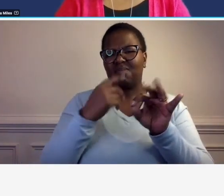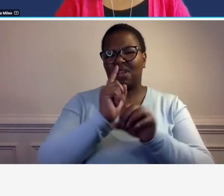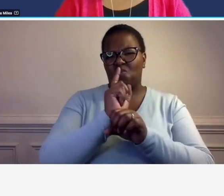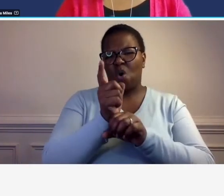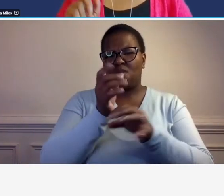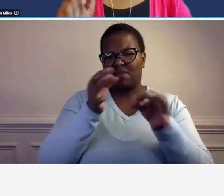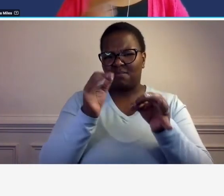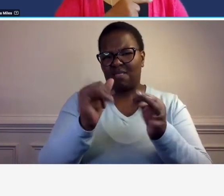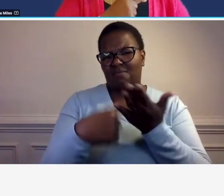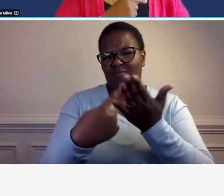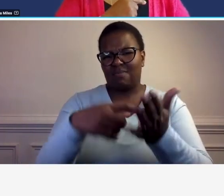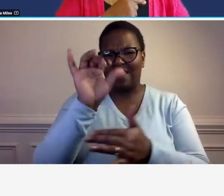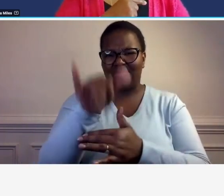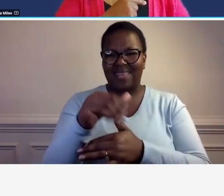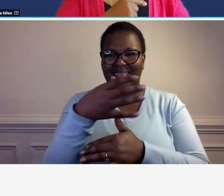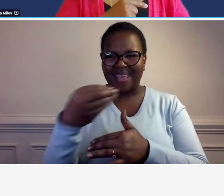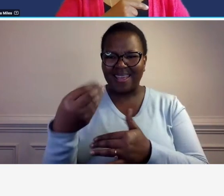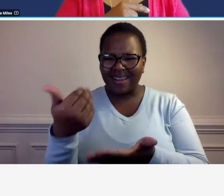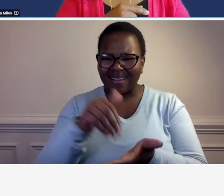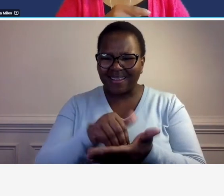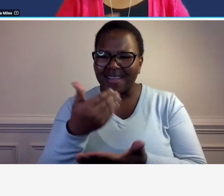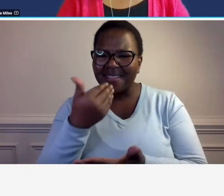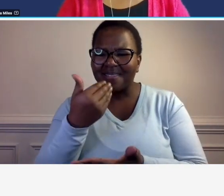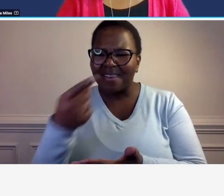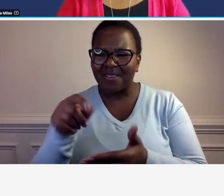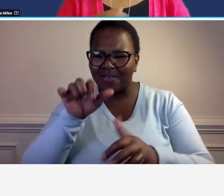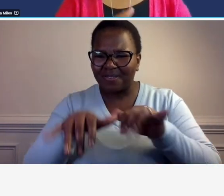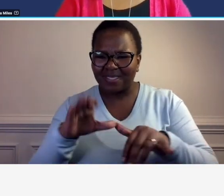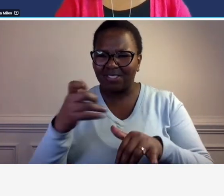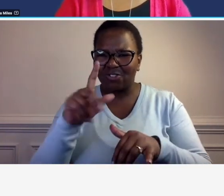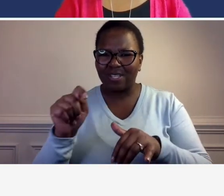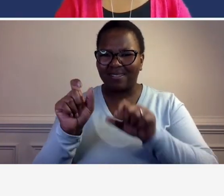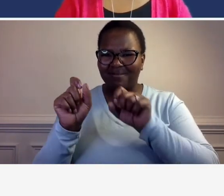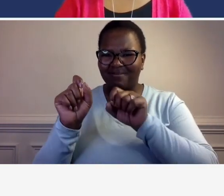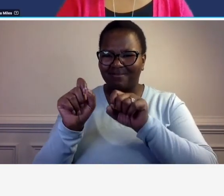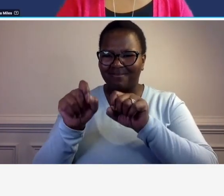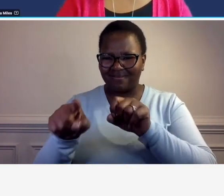that and thank you whoever that is who dropped in the chat the link because um and as you see there